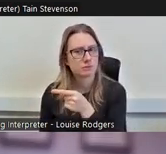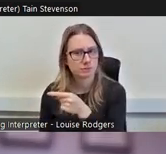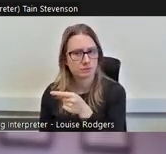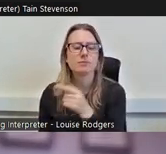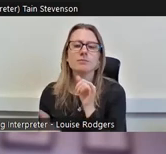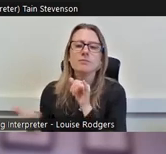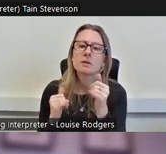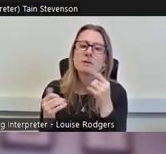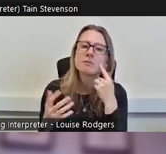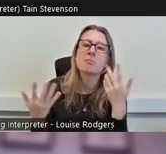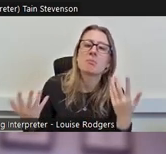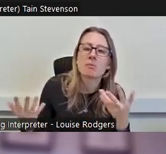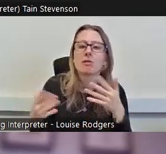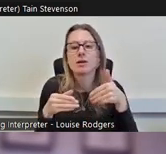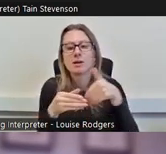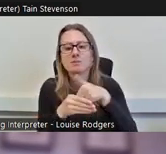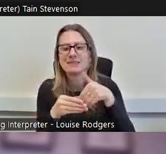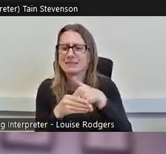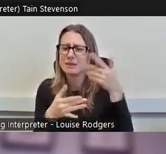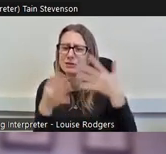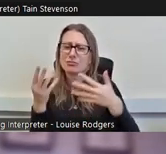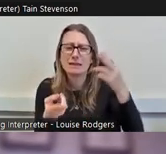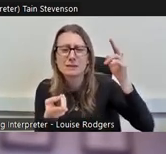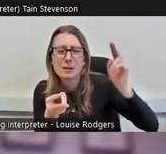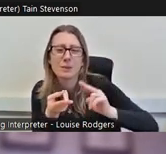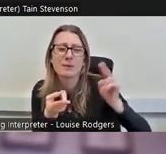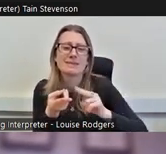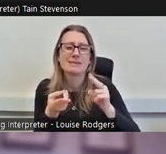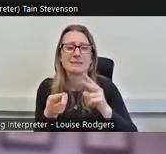participation rates are lowest for those in the most deprived areas, it's the same for Scotland,